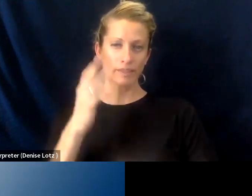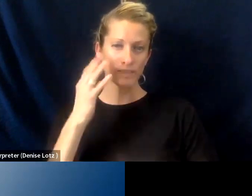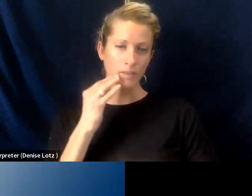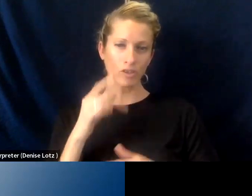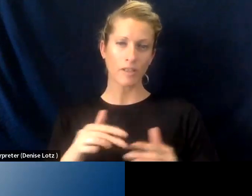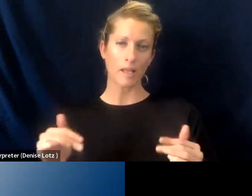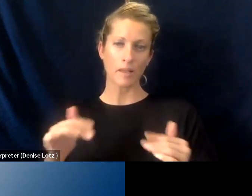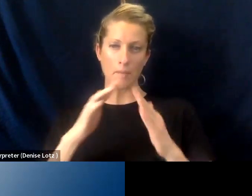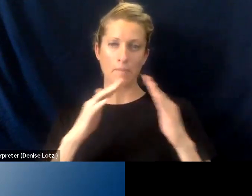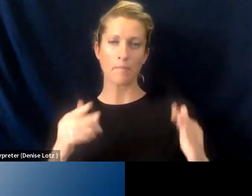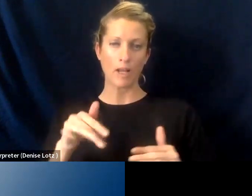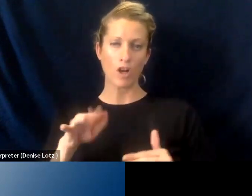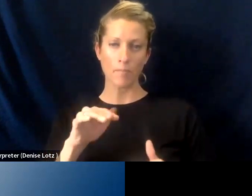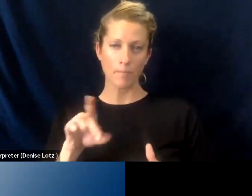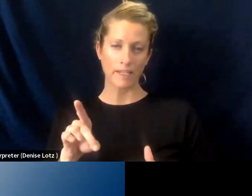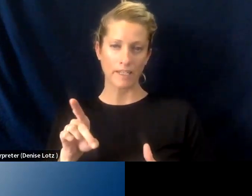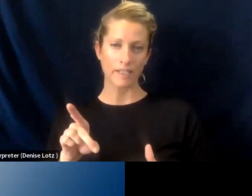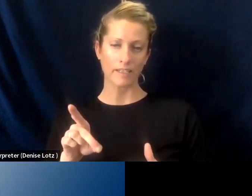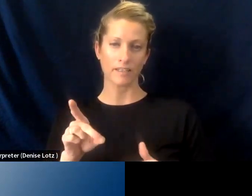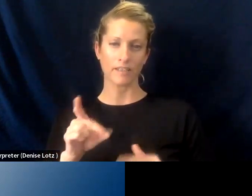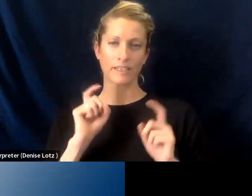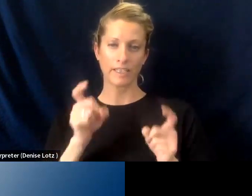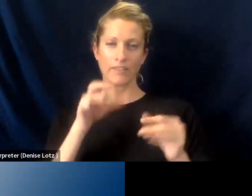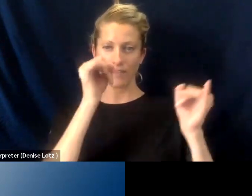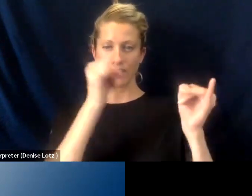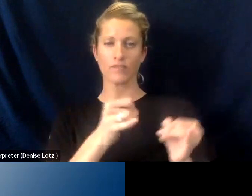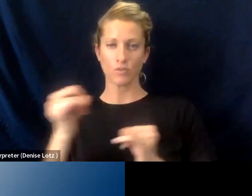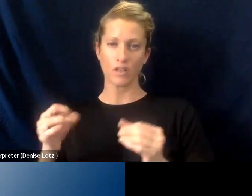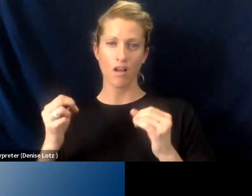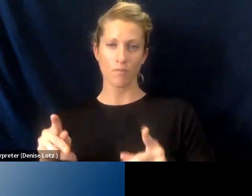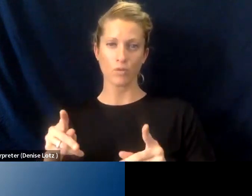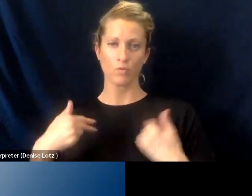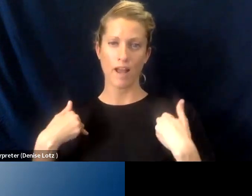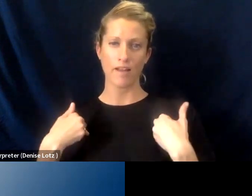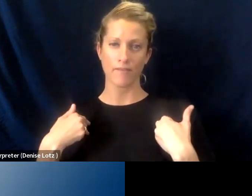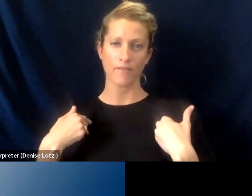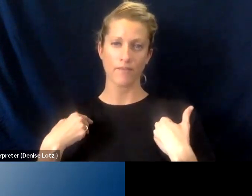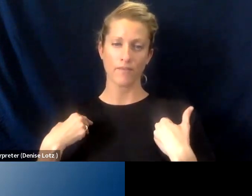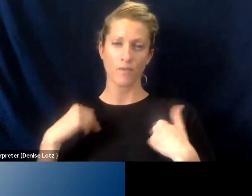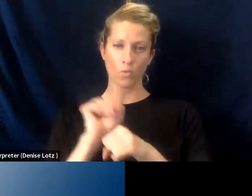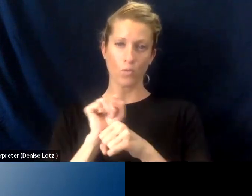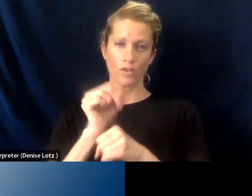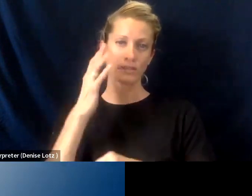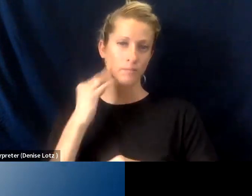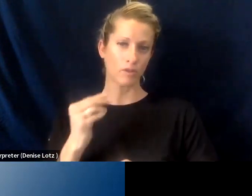developer giving individuals an opportunity to have work, experience right away and gives